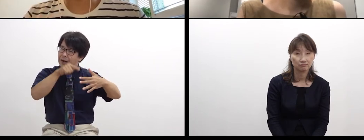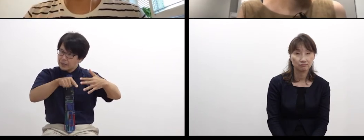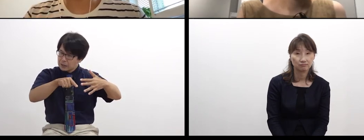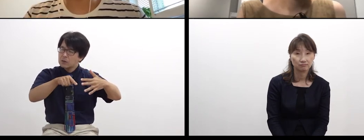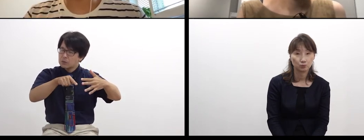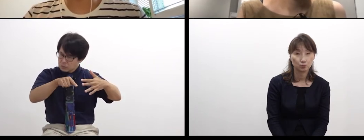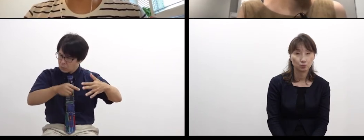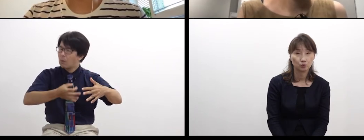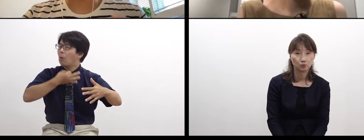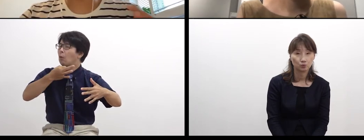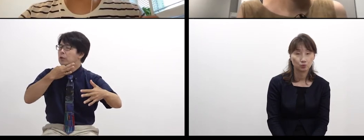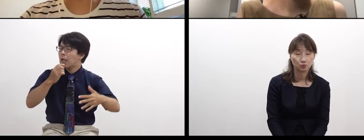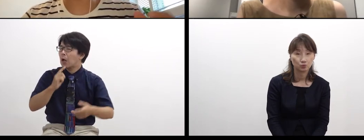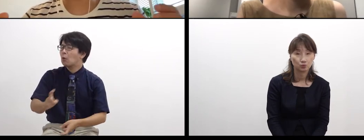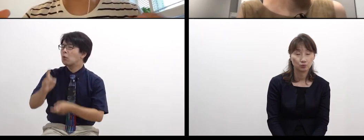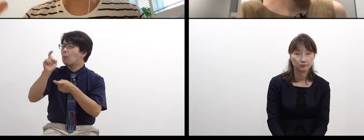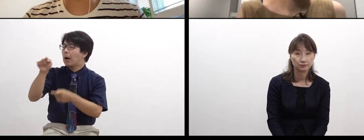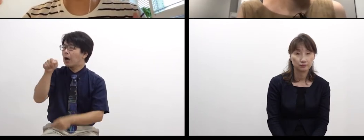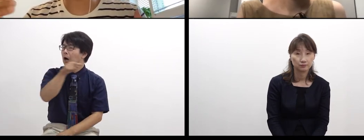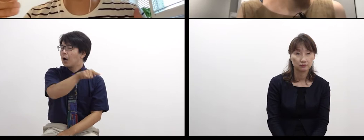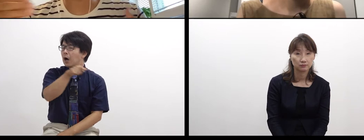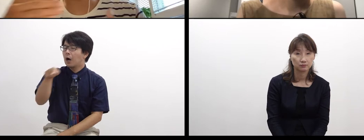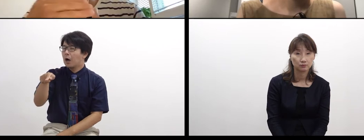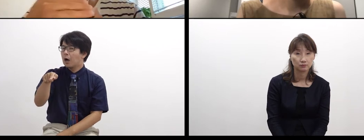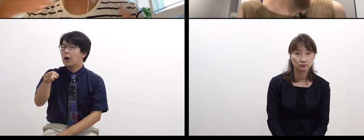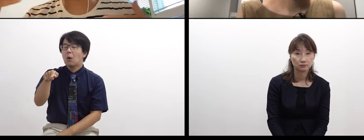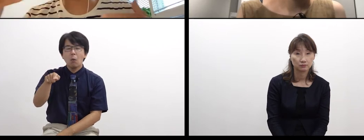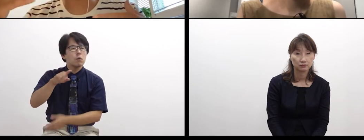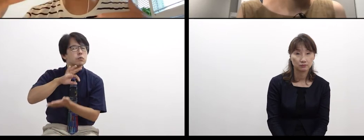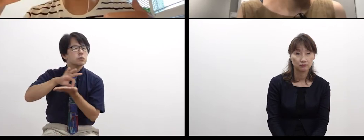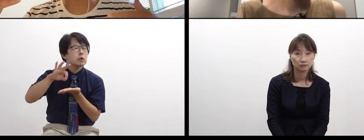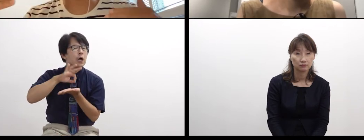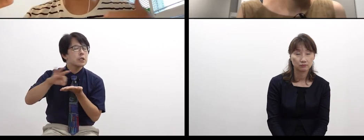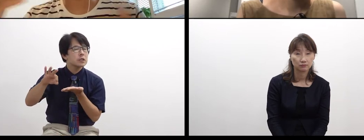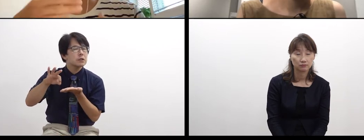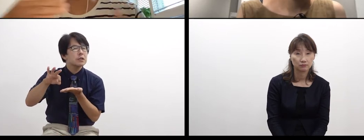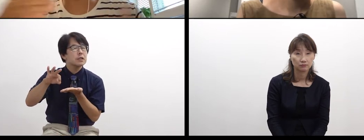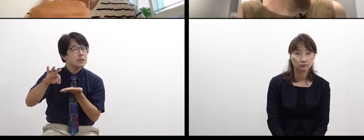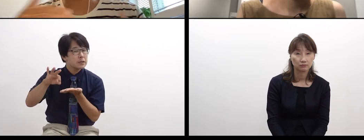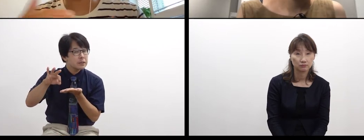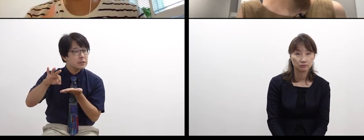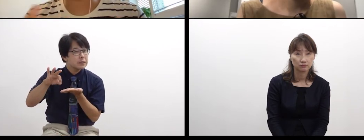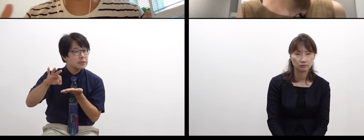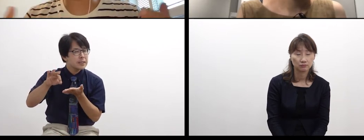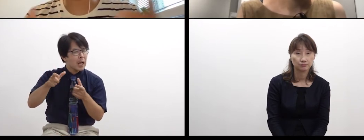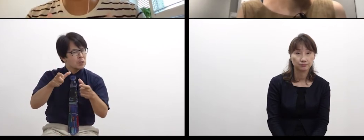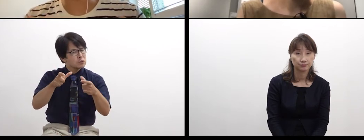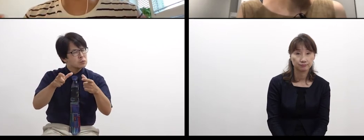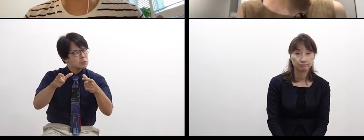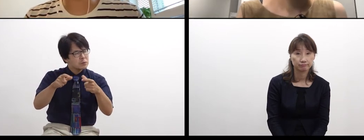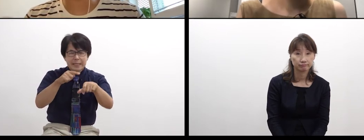between sign language and speech language